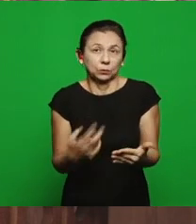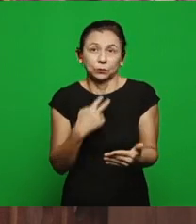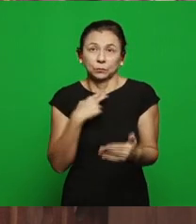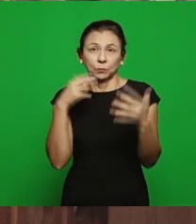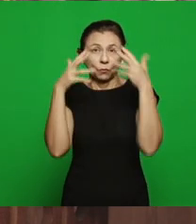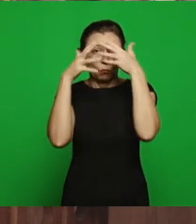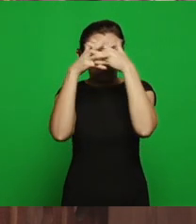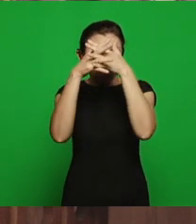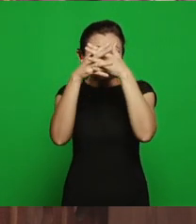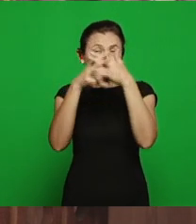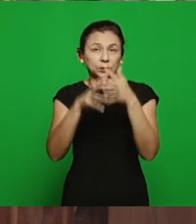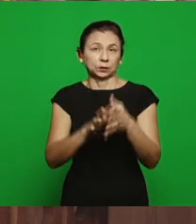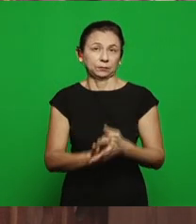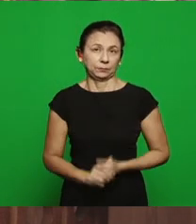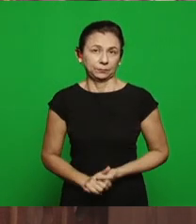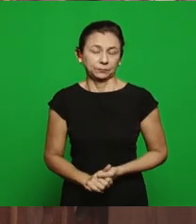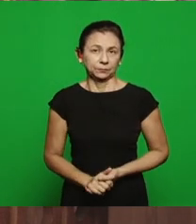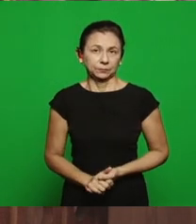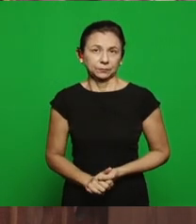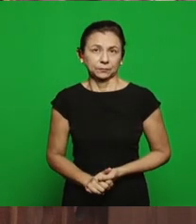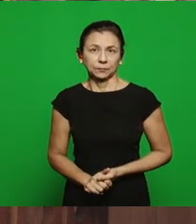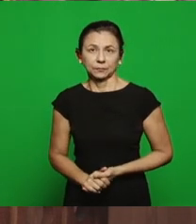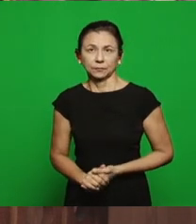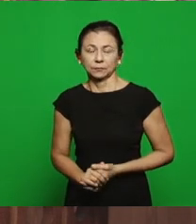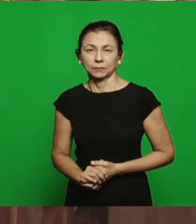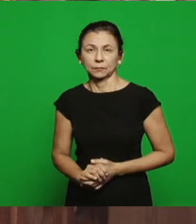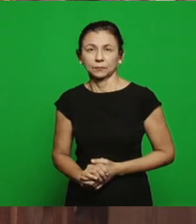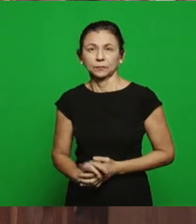what the Holy Spirit made in the